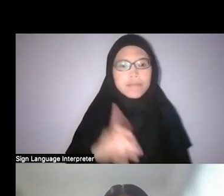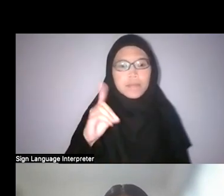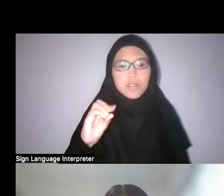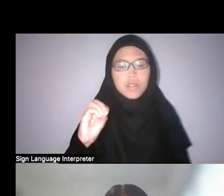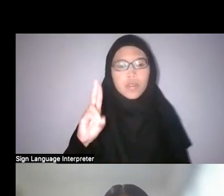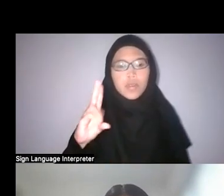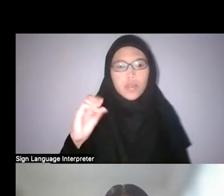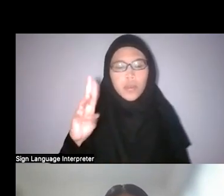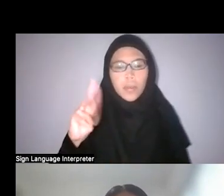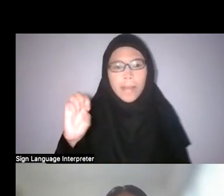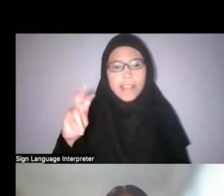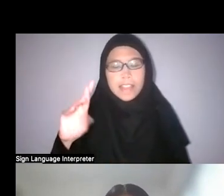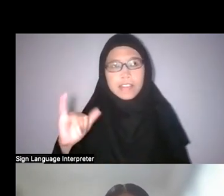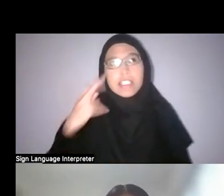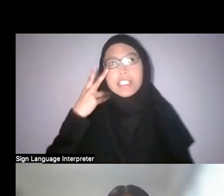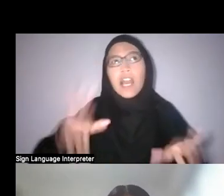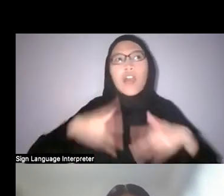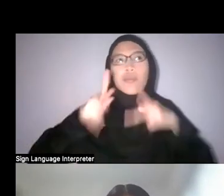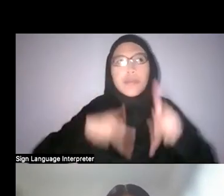and grew along with nature, all this is very fascinating to me.